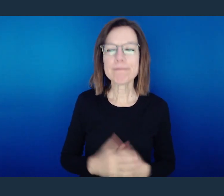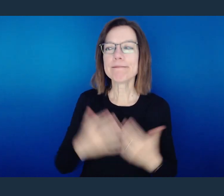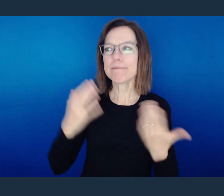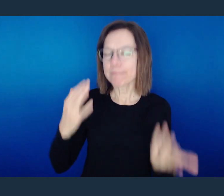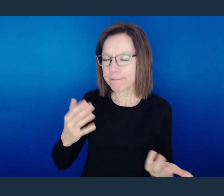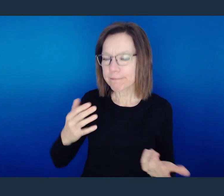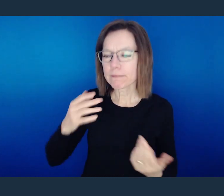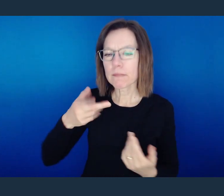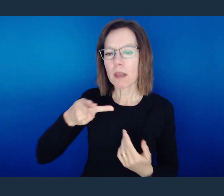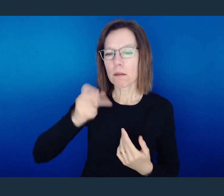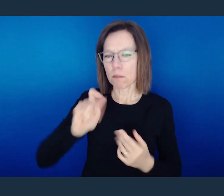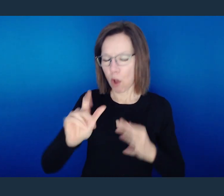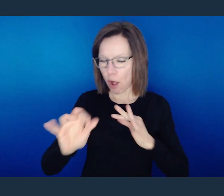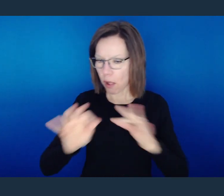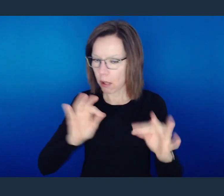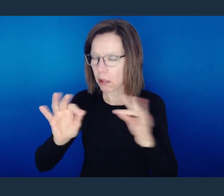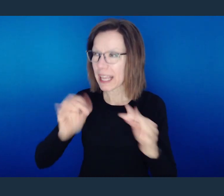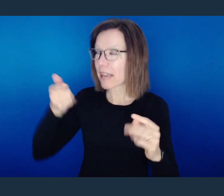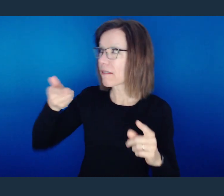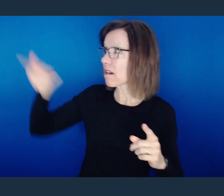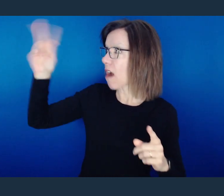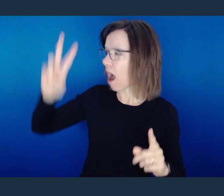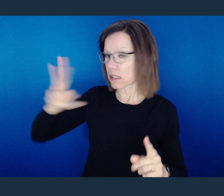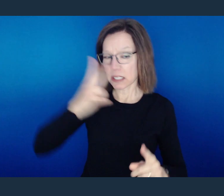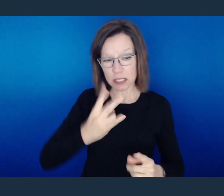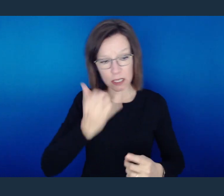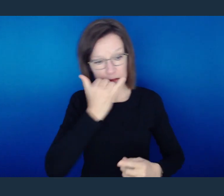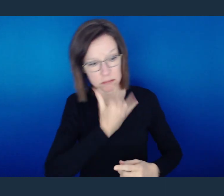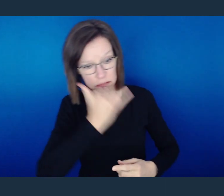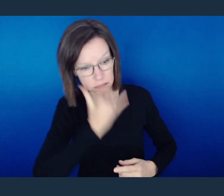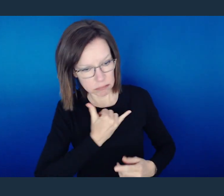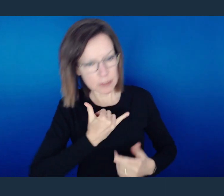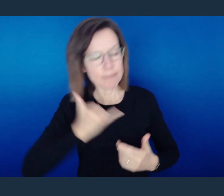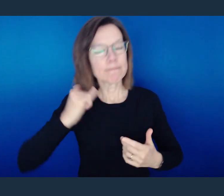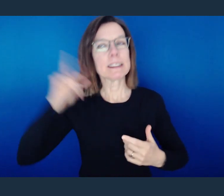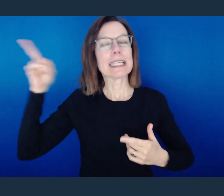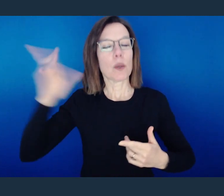judgment is addressed and most of your Bibles will have that as a heading.